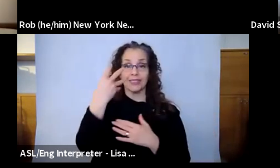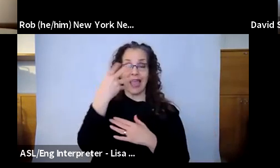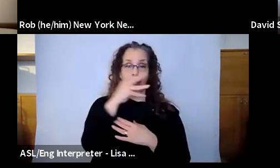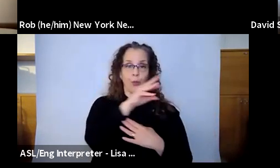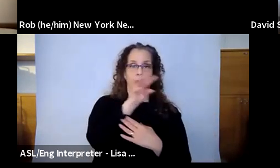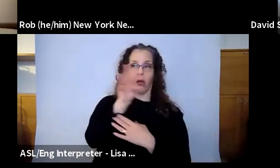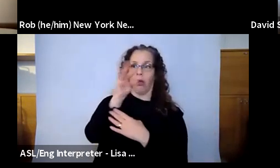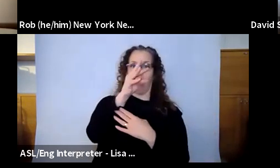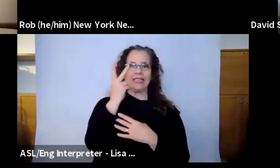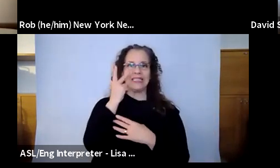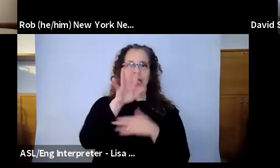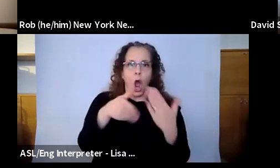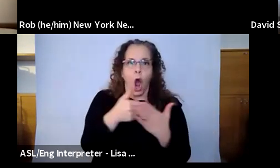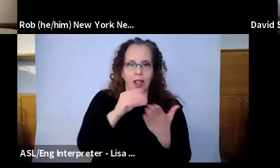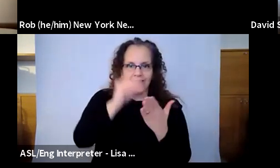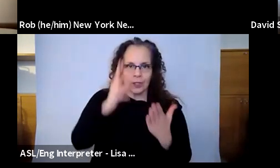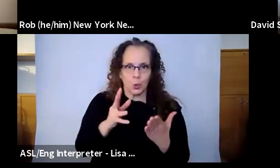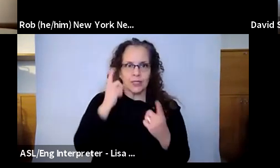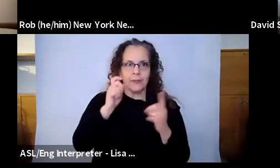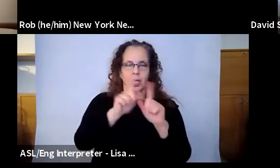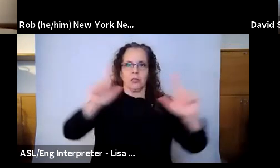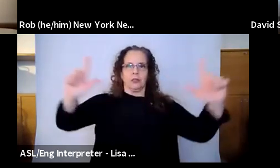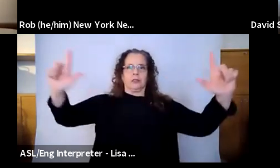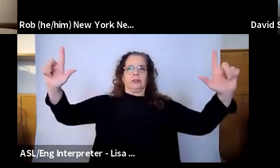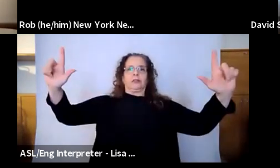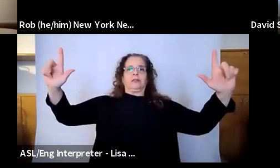see all of them. So you know, it's one of those things that it